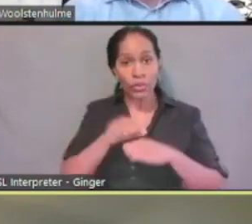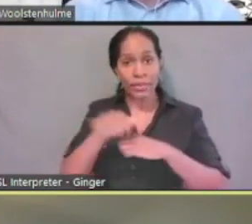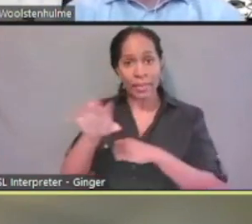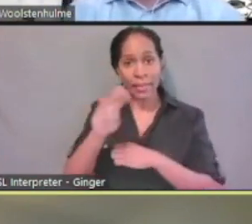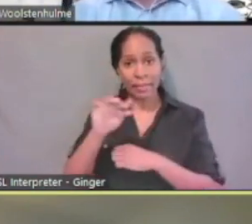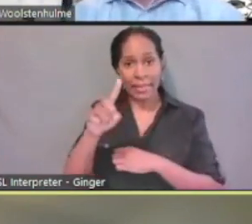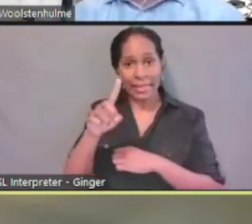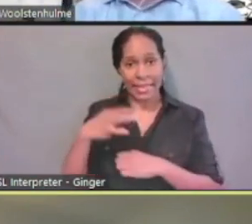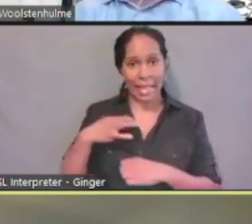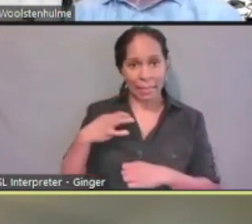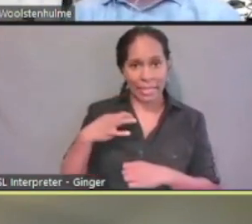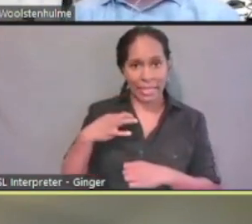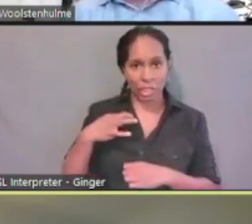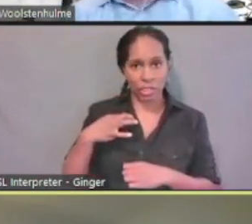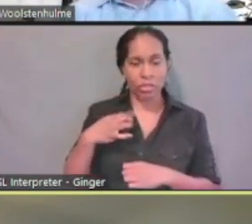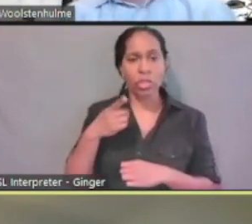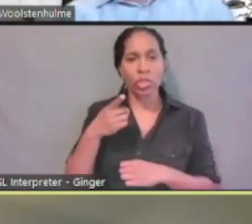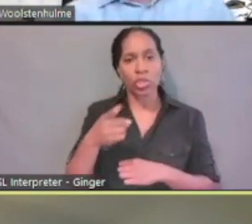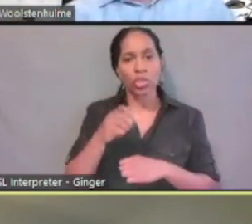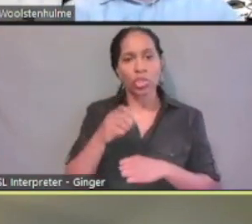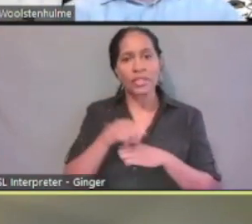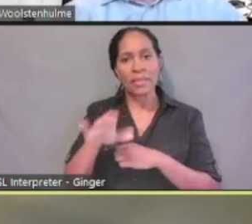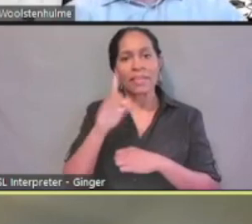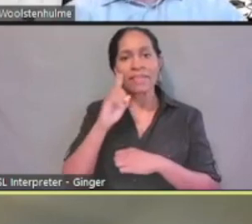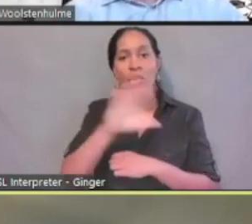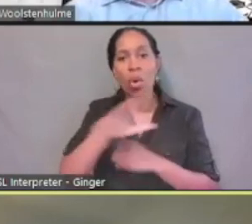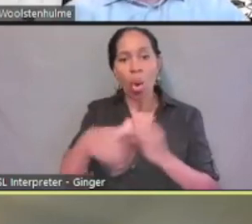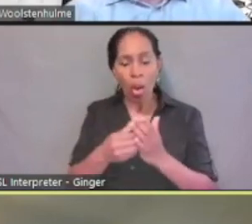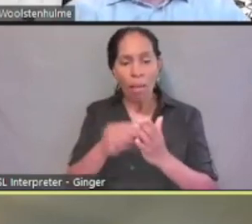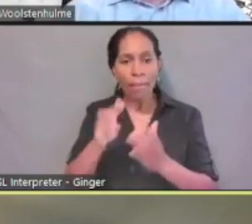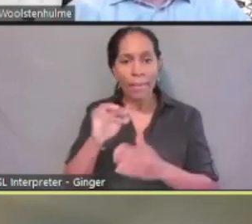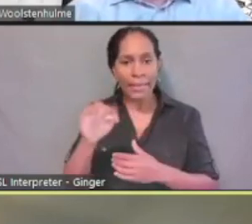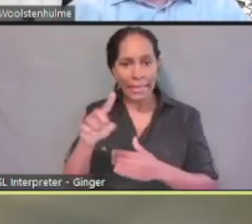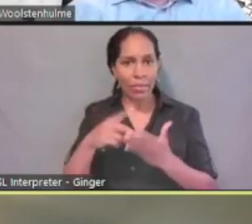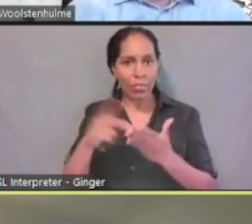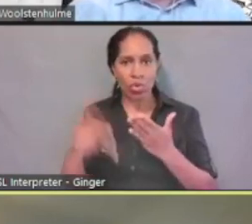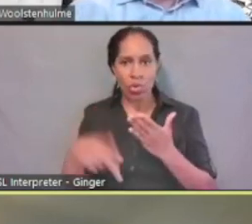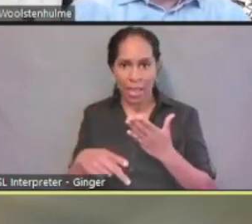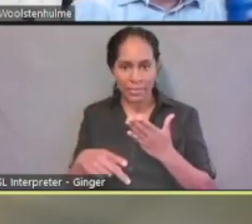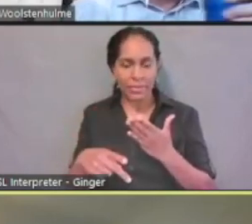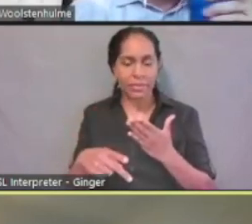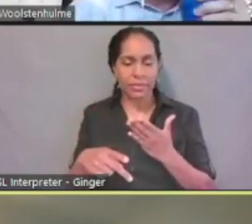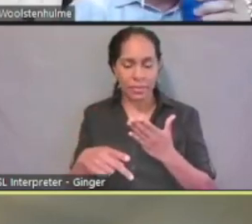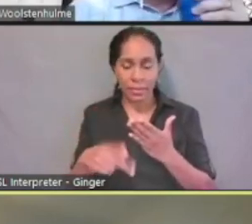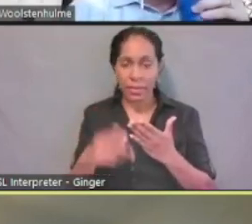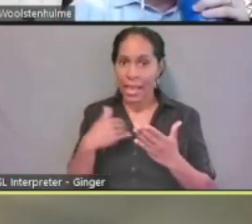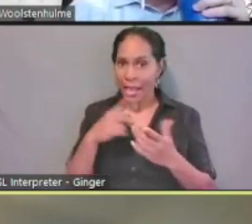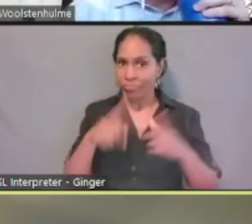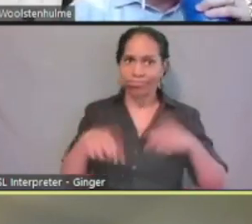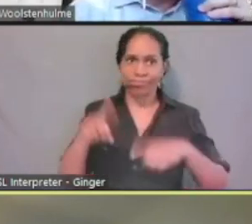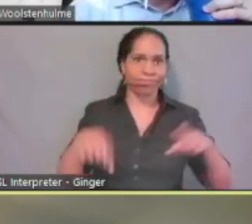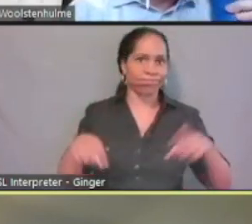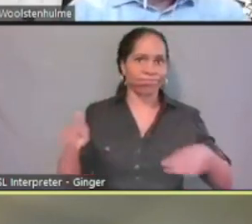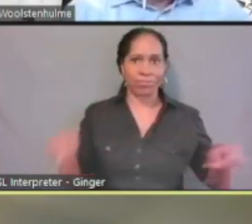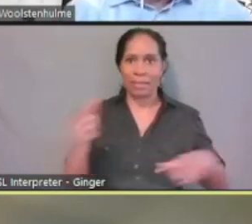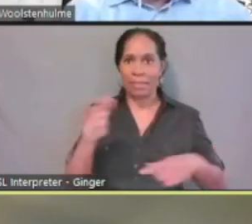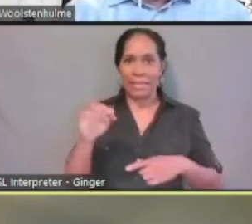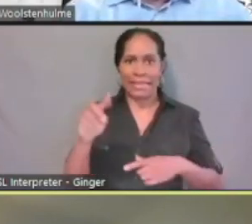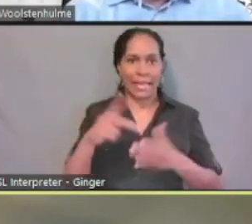you're submitting for all Medicaid programs. There's a lot of different Medicaid programs. You don't have to specify a particular program.